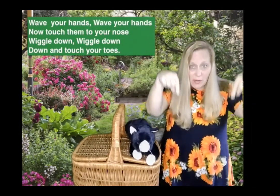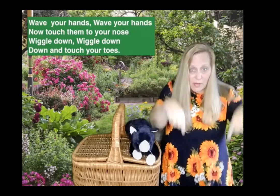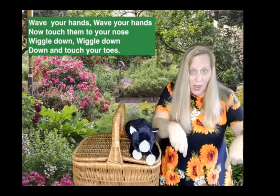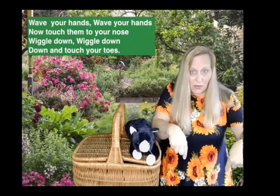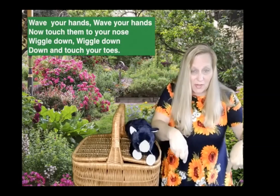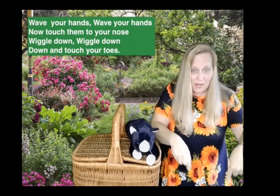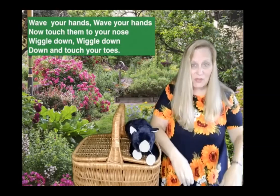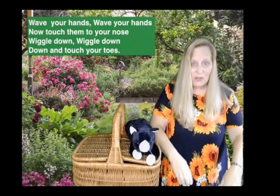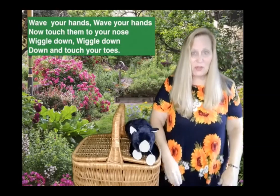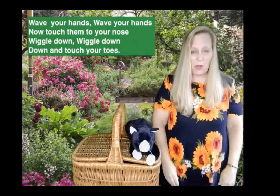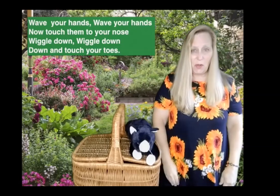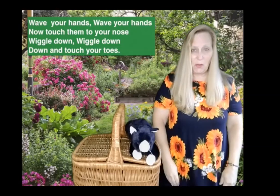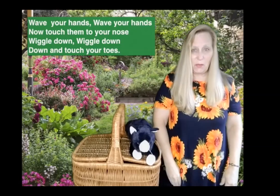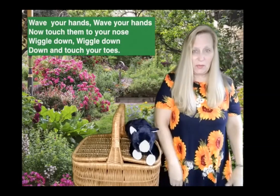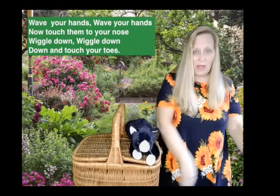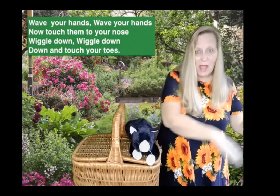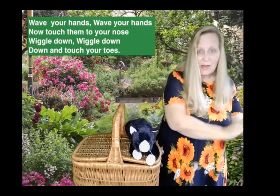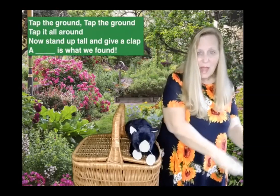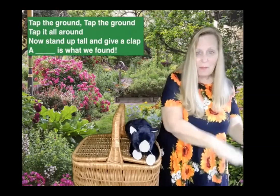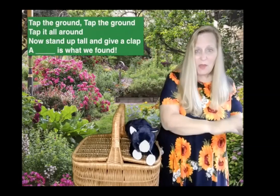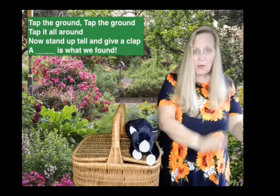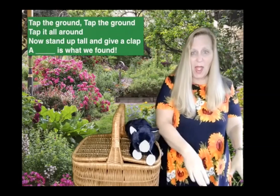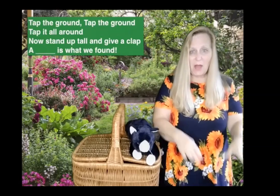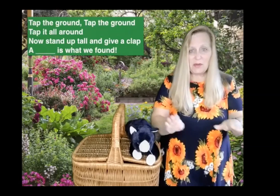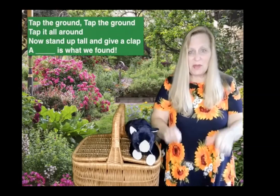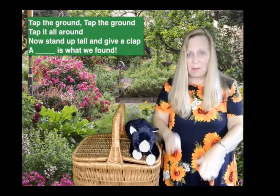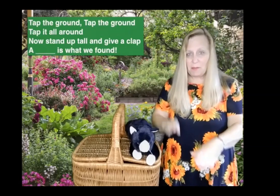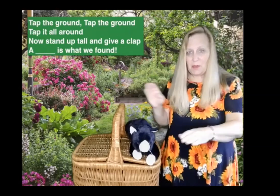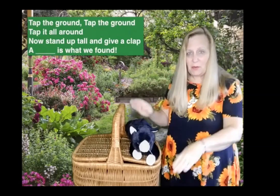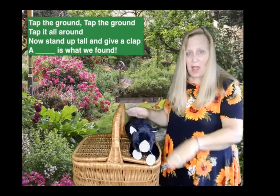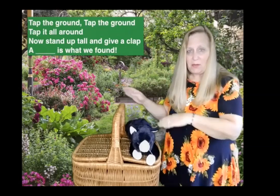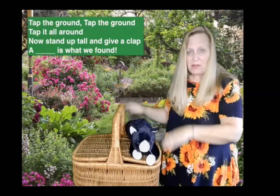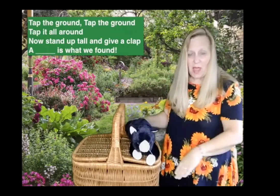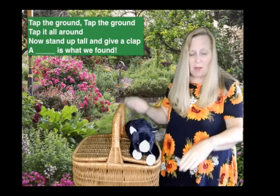Down and touch your toes. Tap the ground, tap the ground, tap it all around.